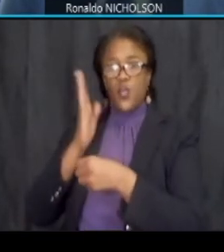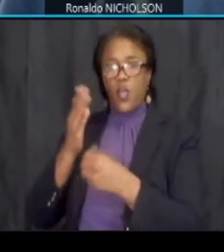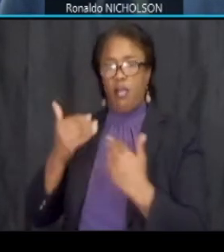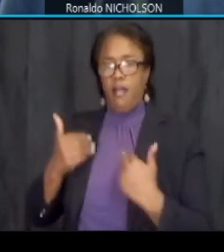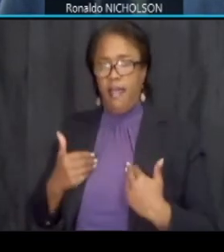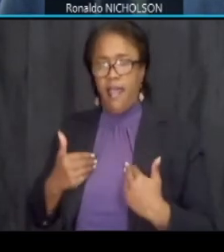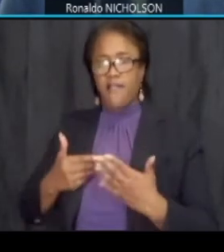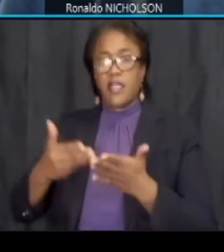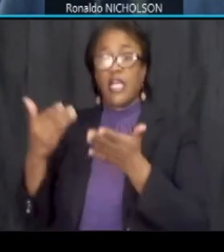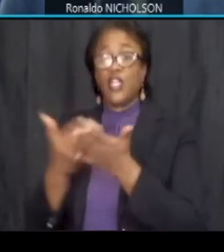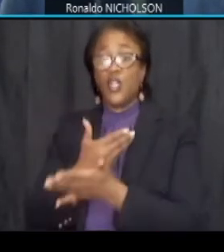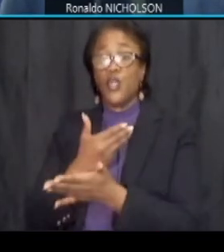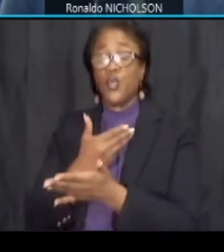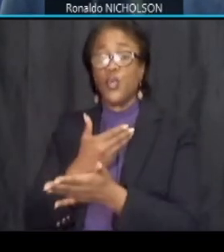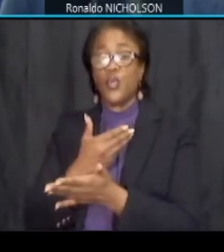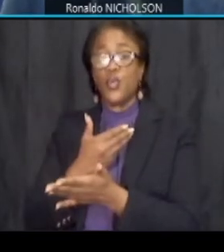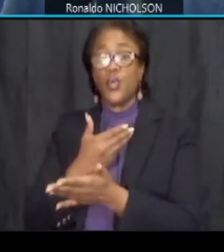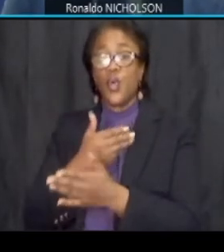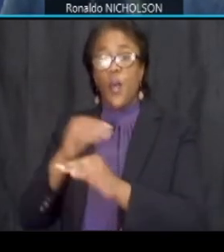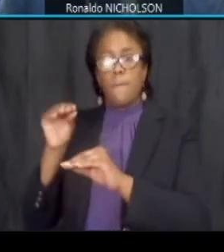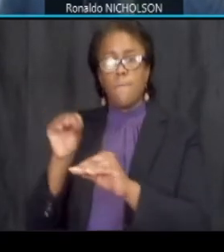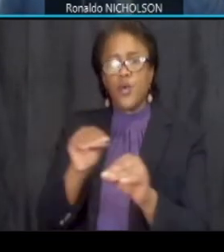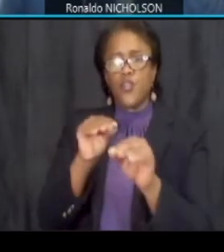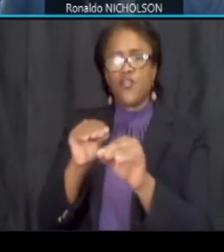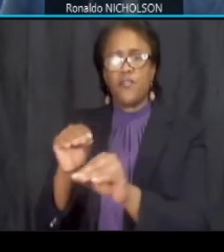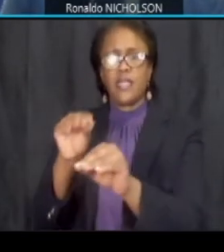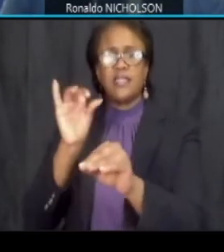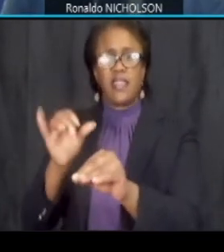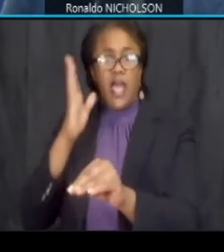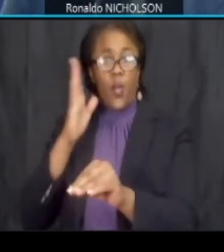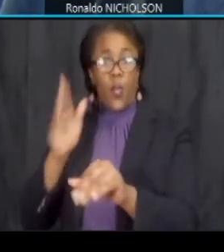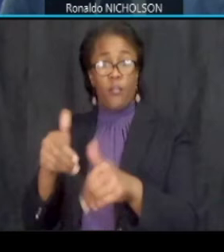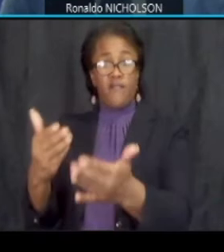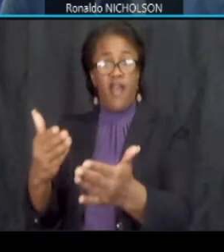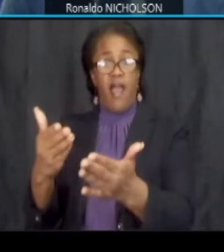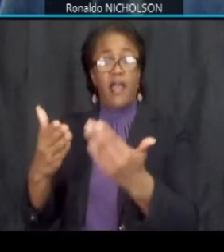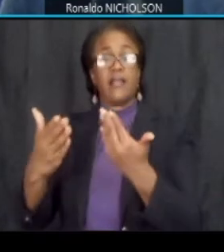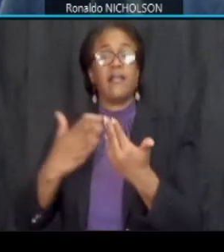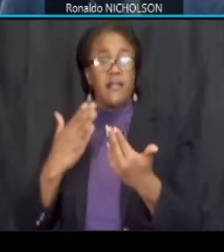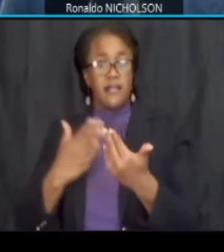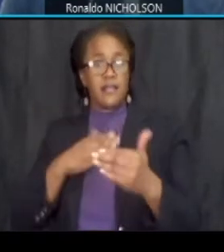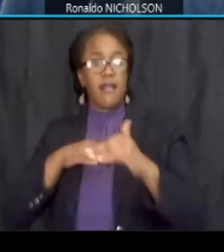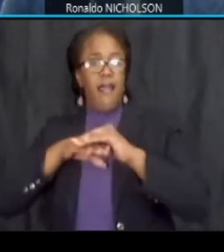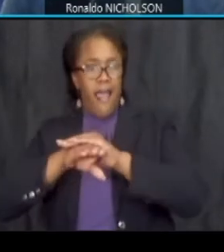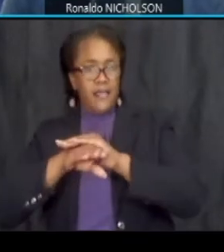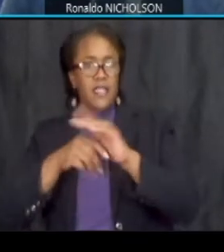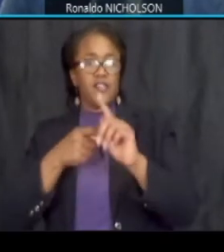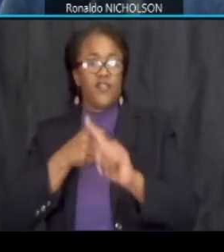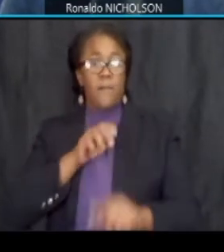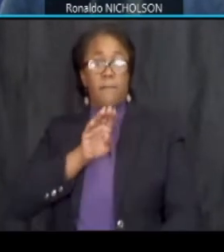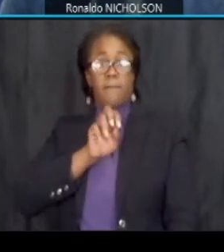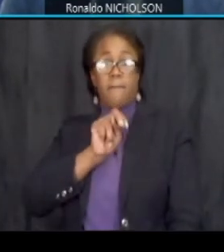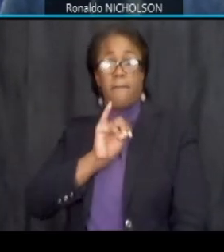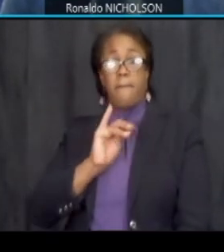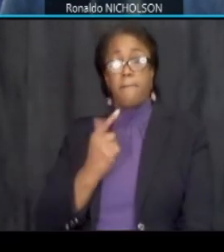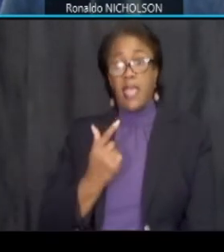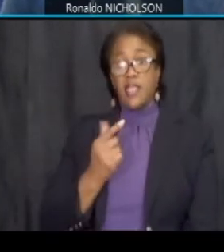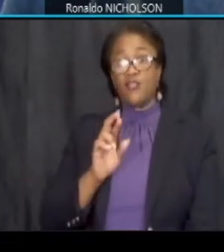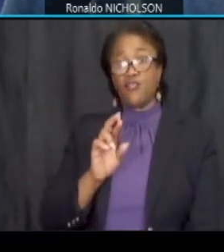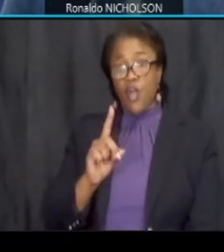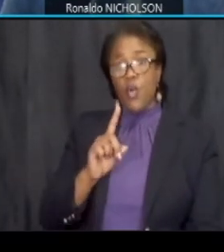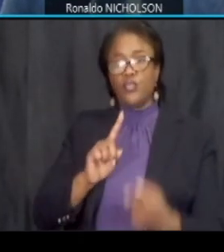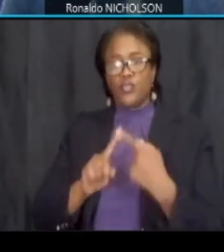new movements that will provide easy access from benning road to dc 295